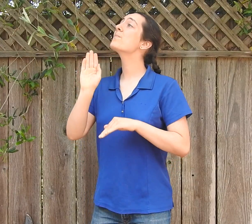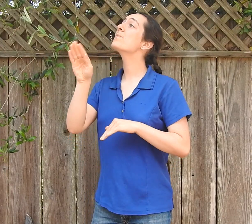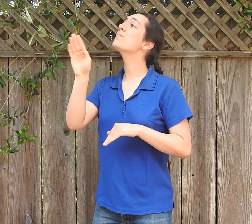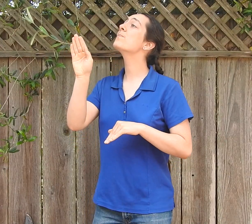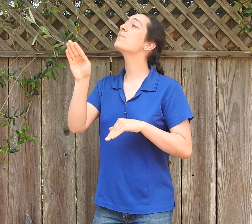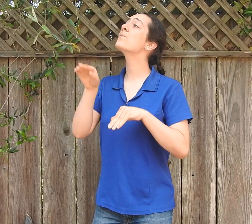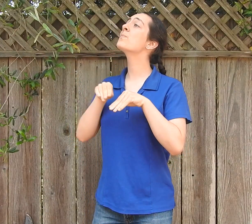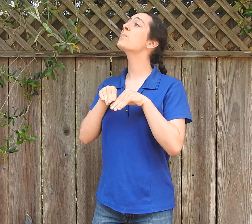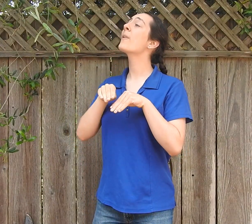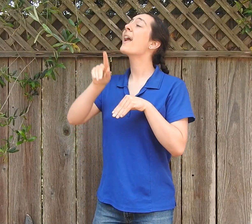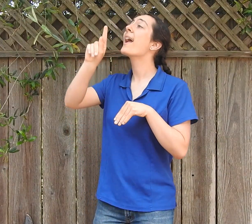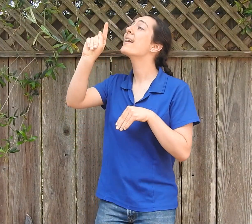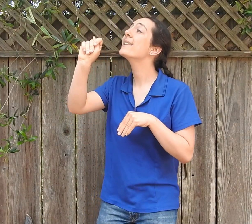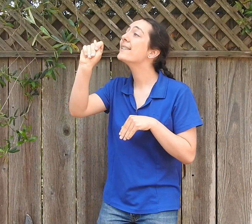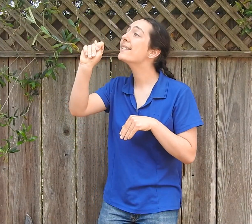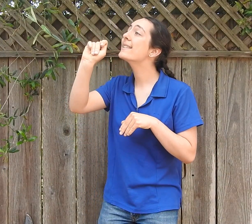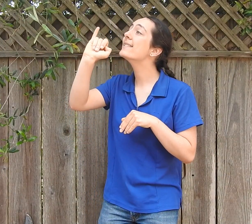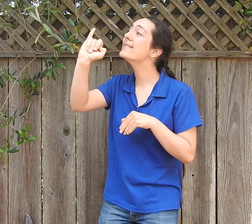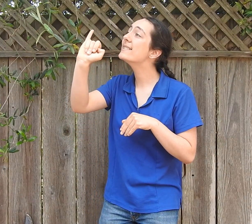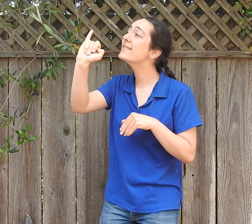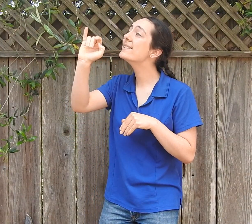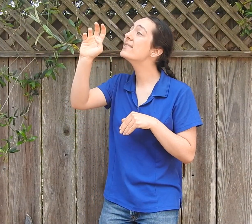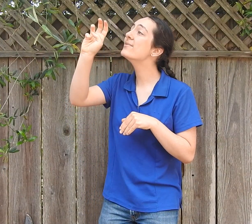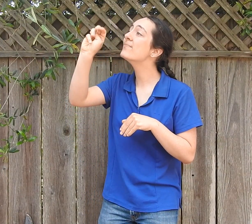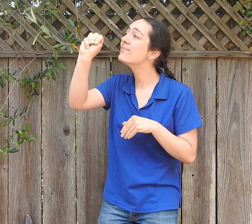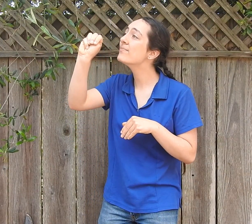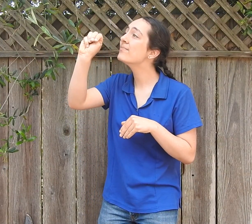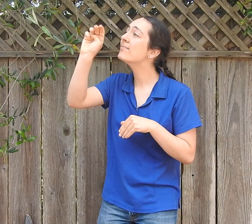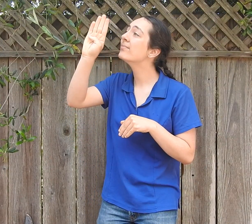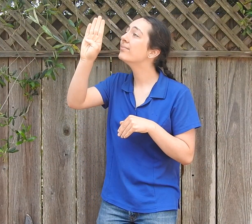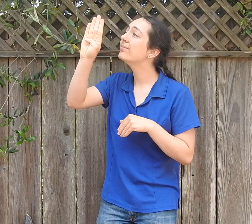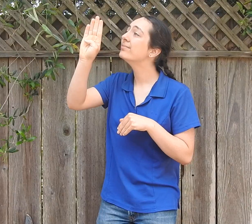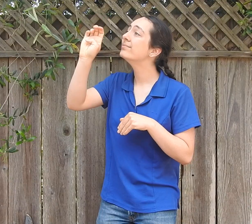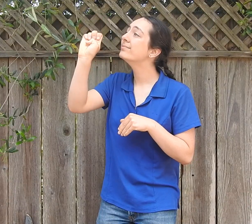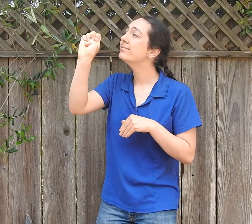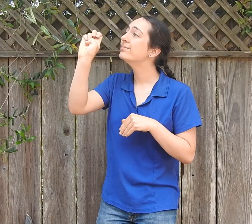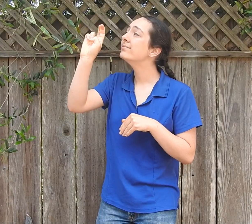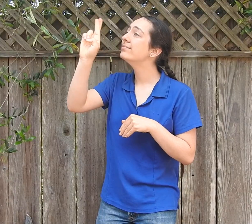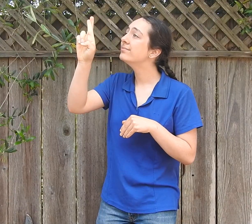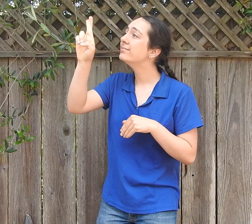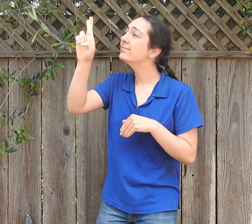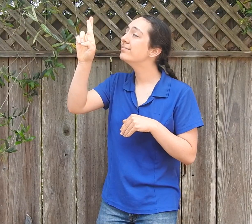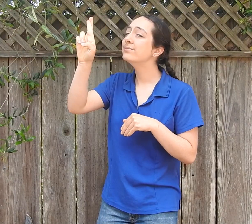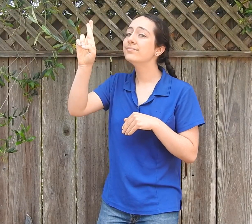The doctor turns to the tree and fingerspells, "T-I-M-B-E-R"